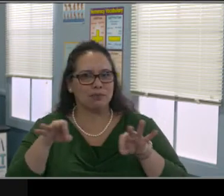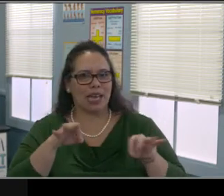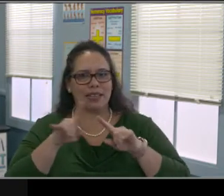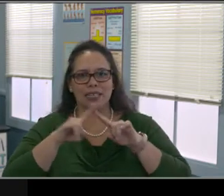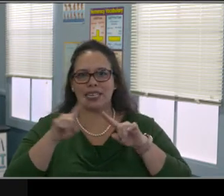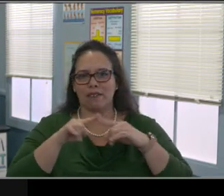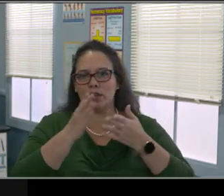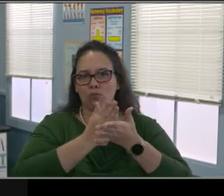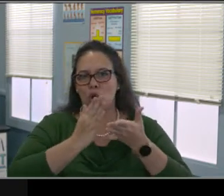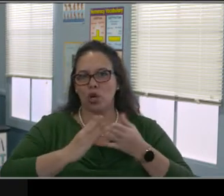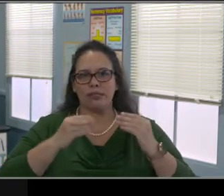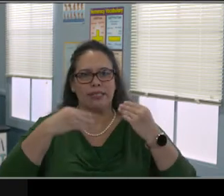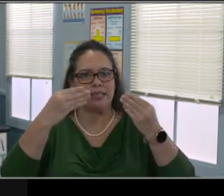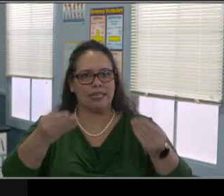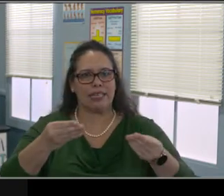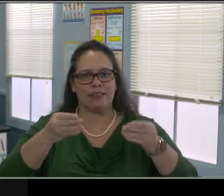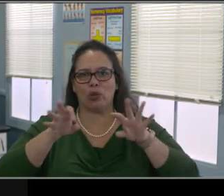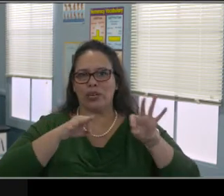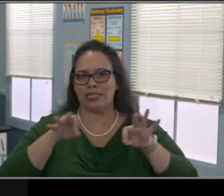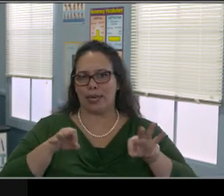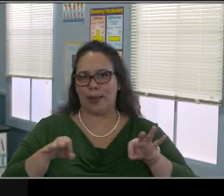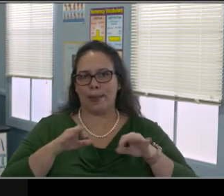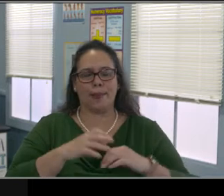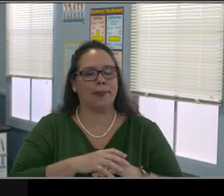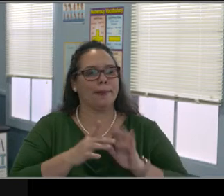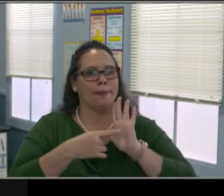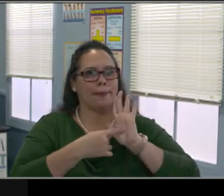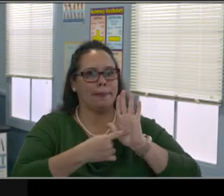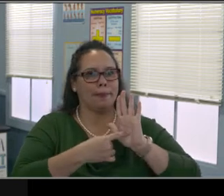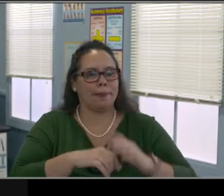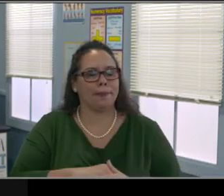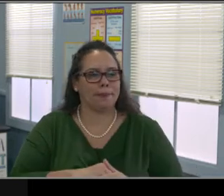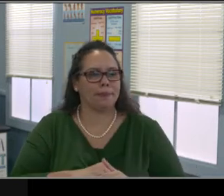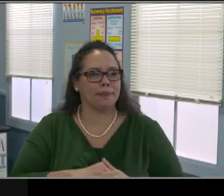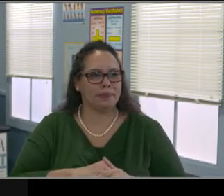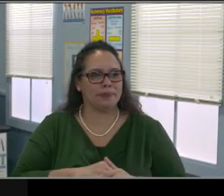it addresses how special education instruction and services will be provided.